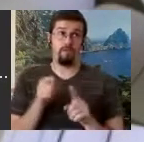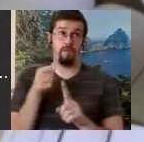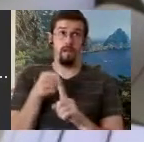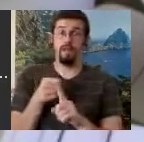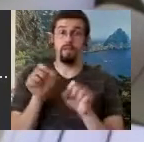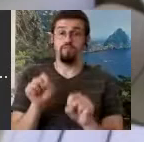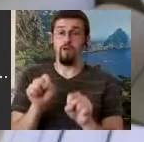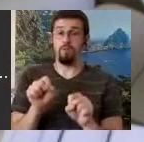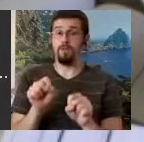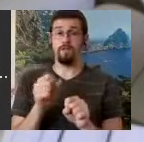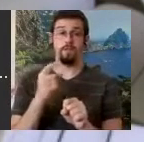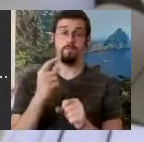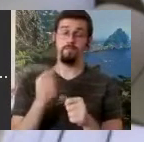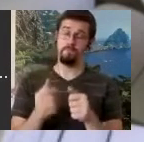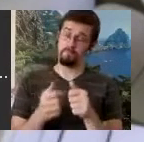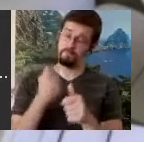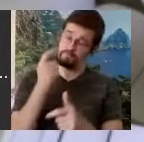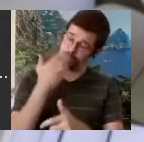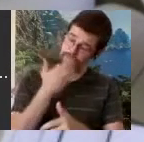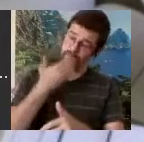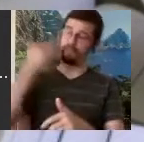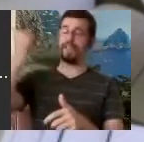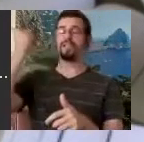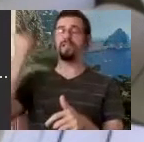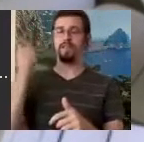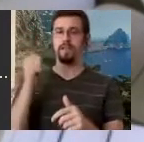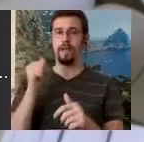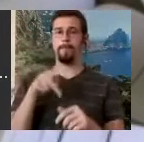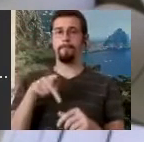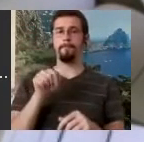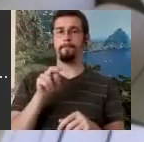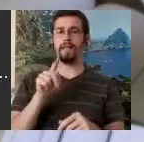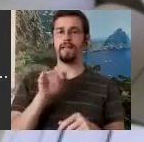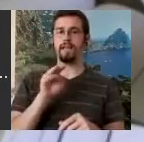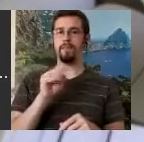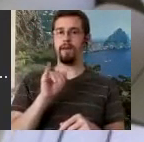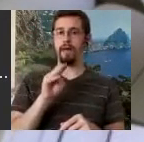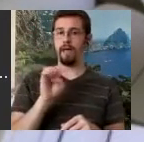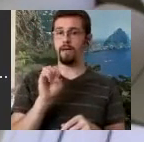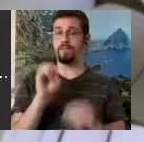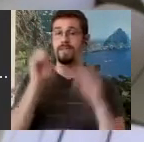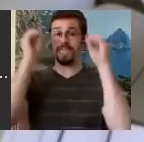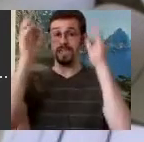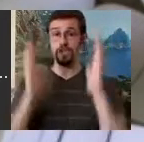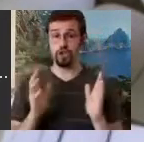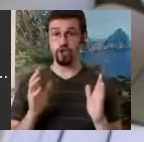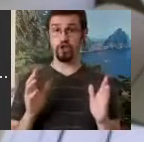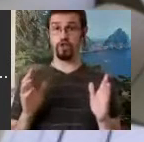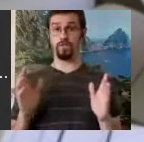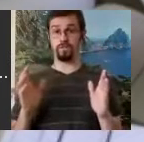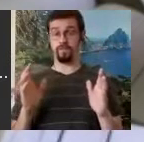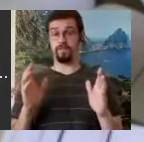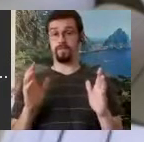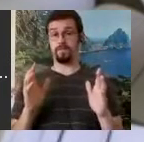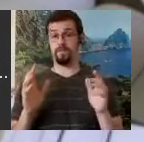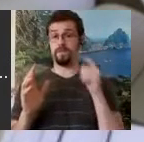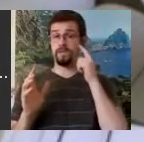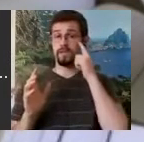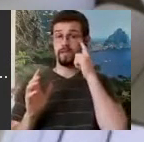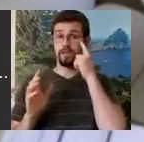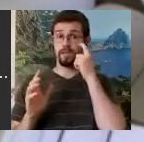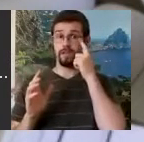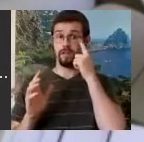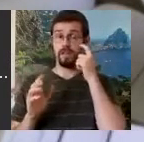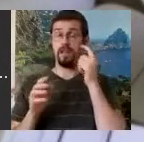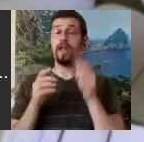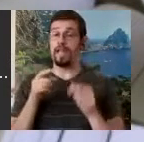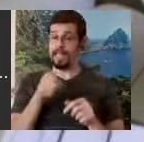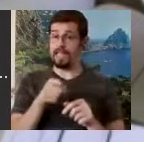pantomime teacher. Etienne Decroux was the teacher of the famous Marcel Marceau so